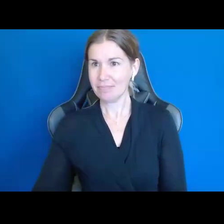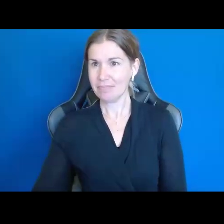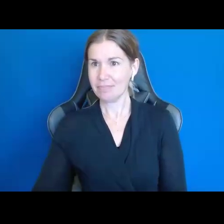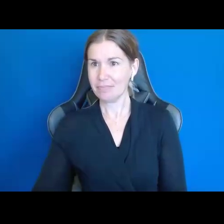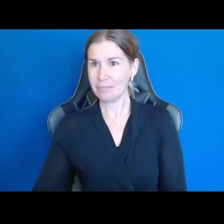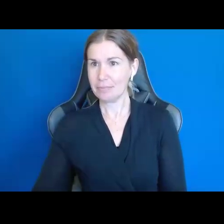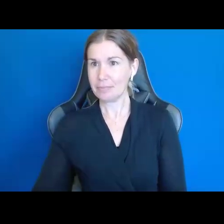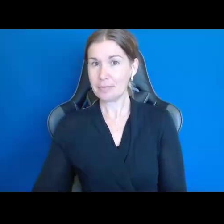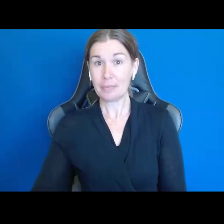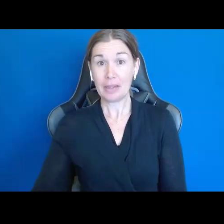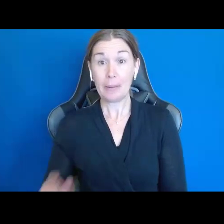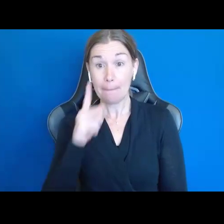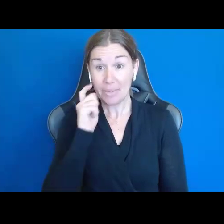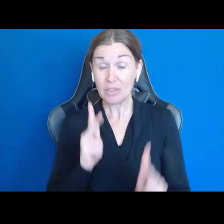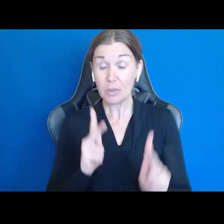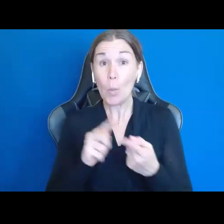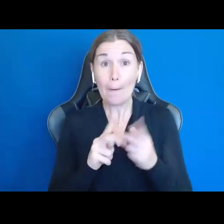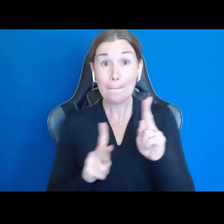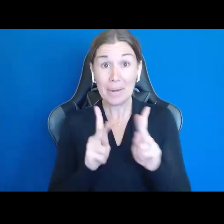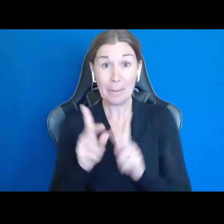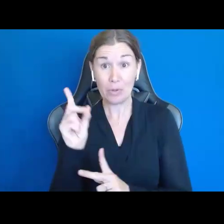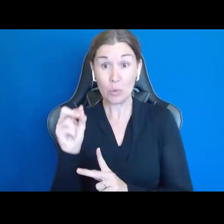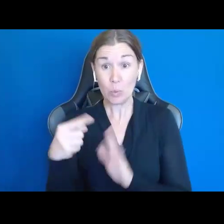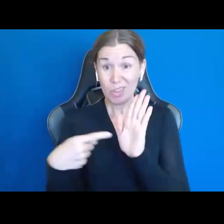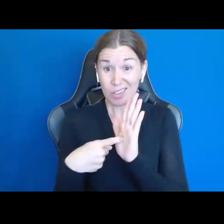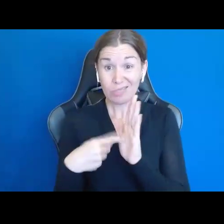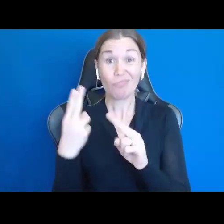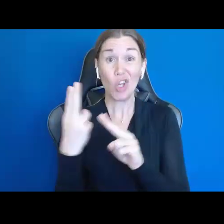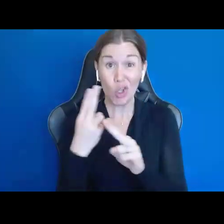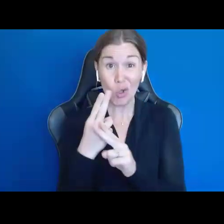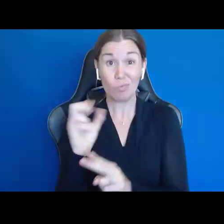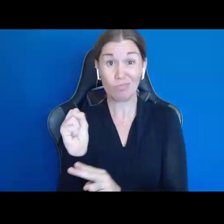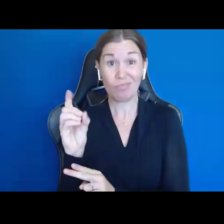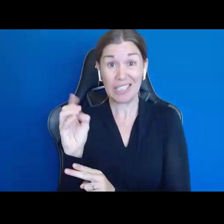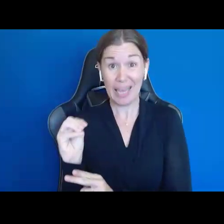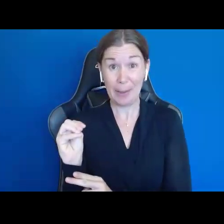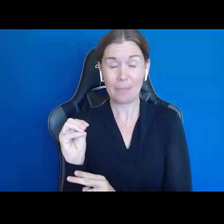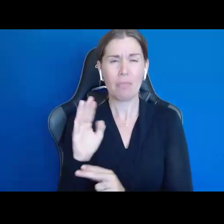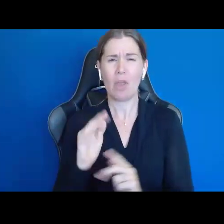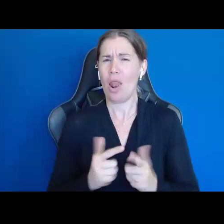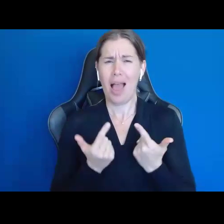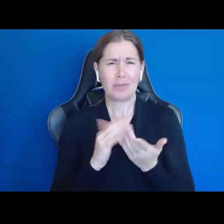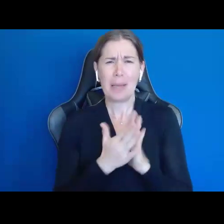people do this, when they use Supported Decision Making, their lives get better.